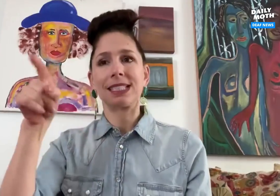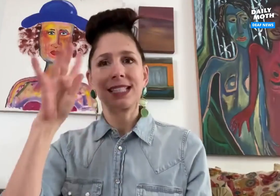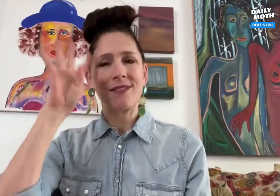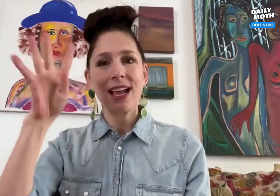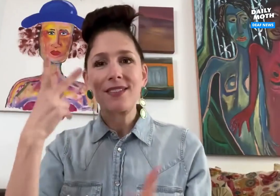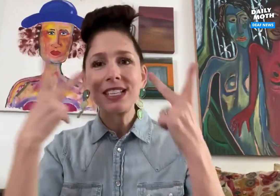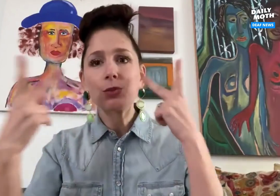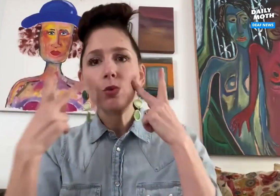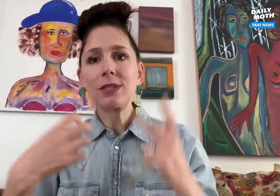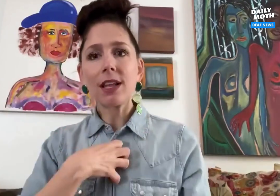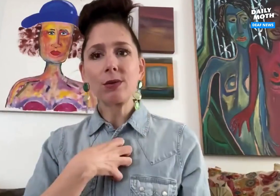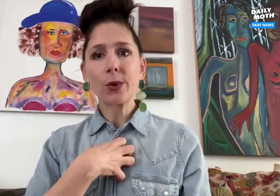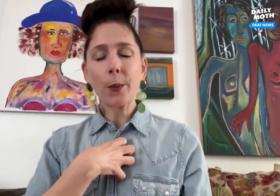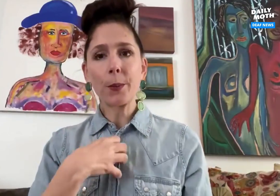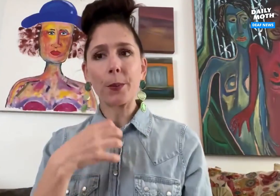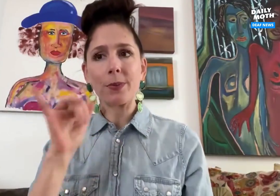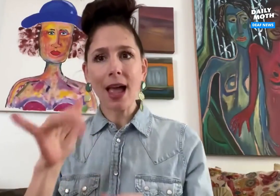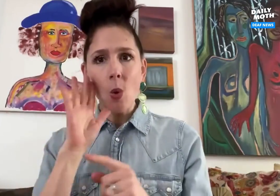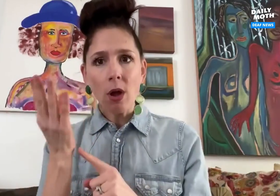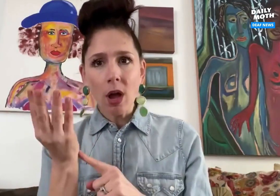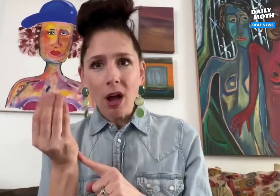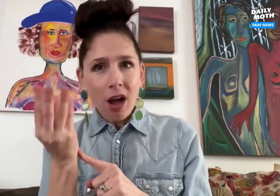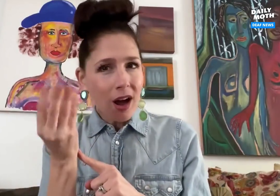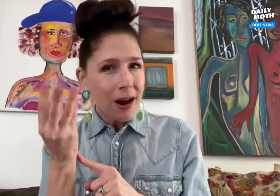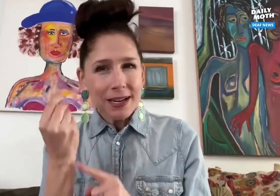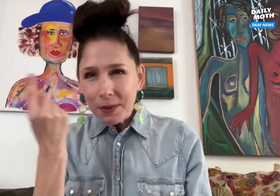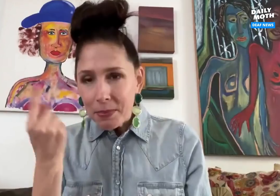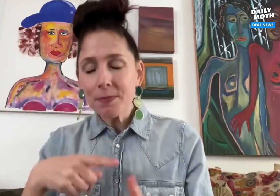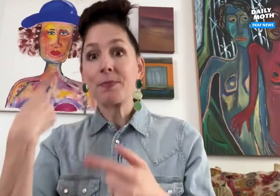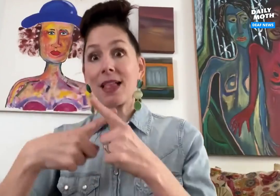he invented visual stethoscopes that will blink or something